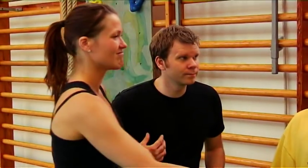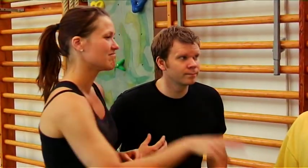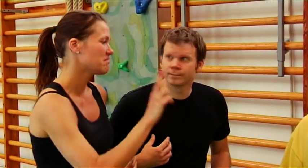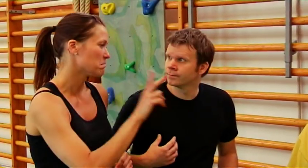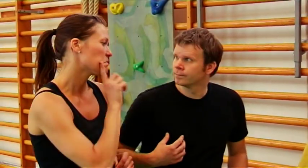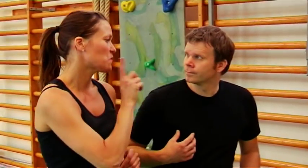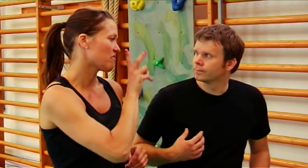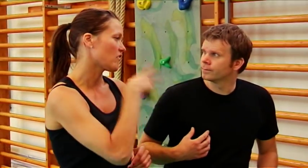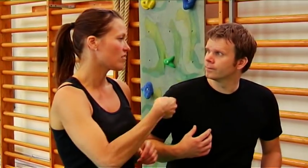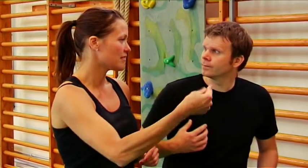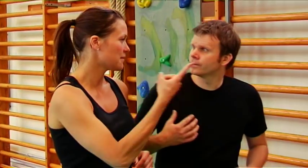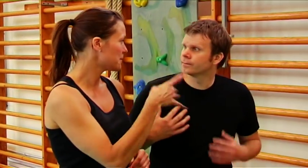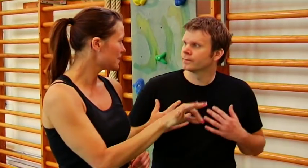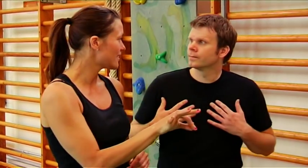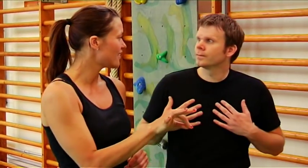We do usually give 100 kr to the referee.